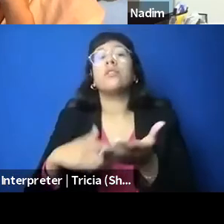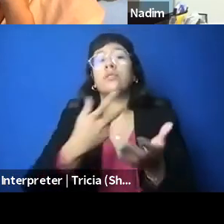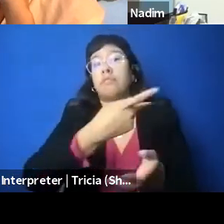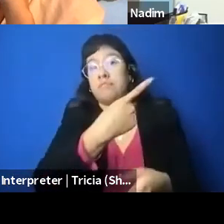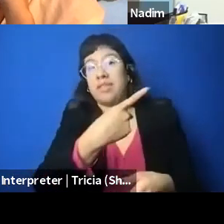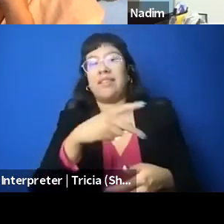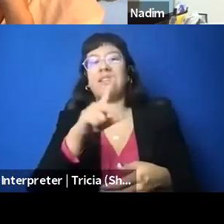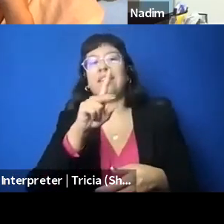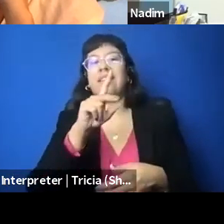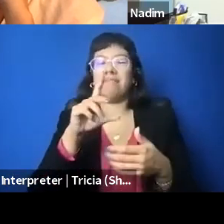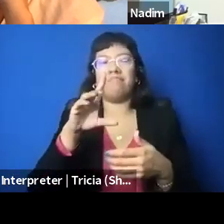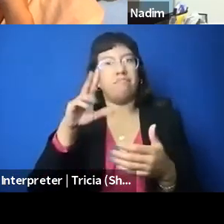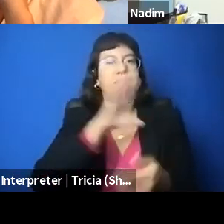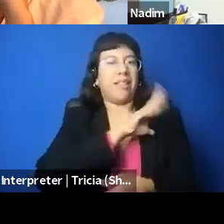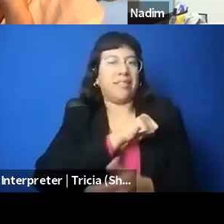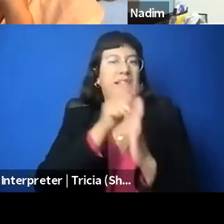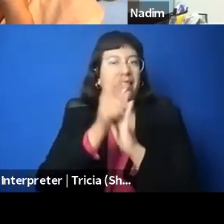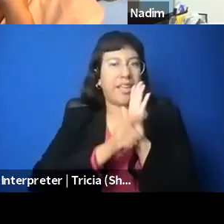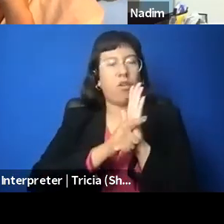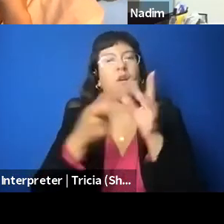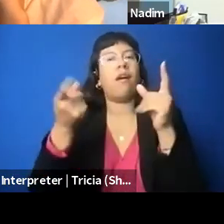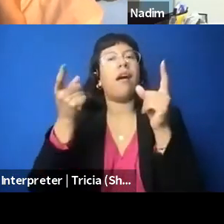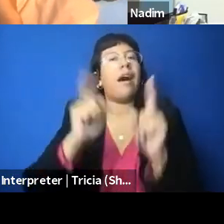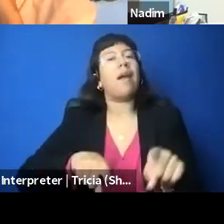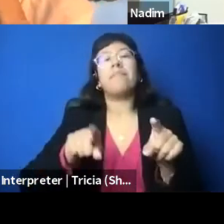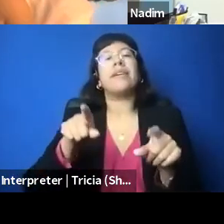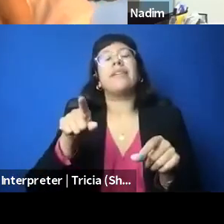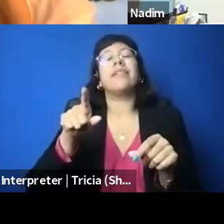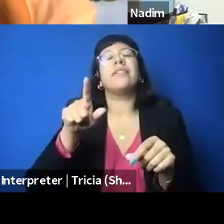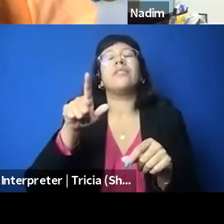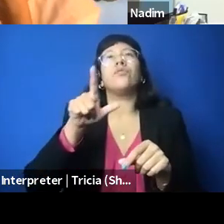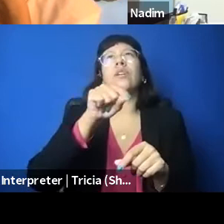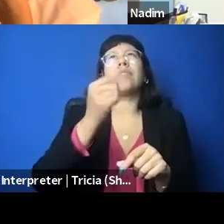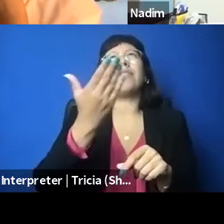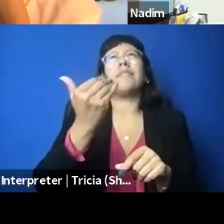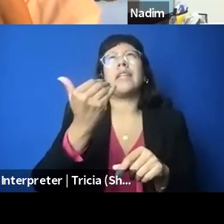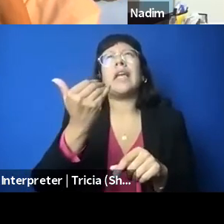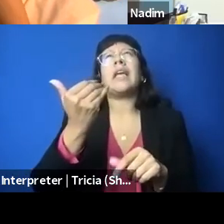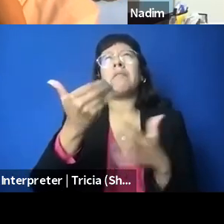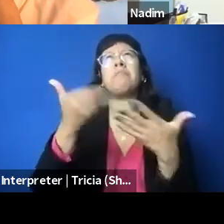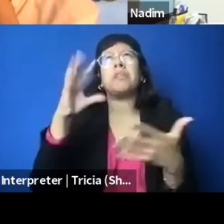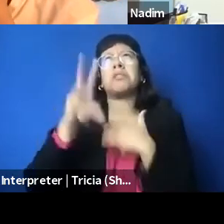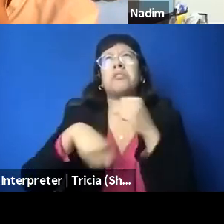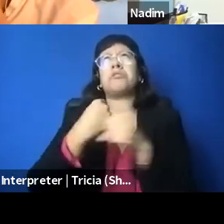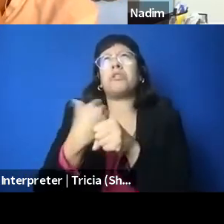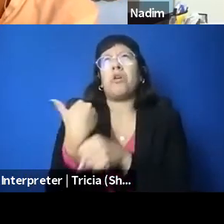but that did come out in 2015, so six years ago, and that was like, no one had used that phrase.